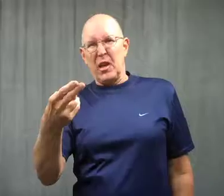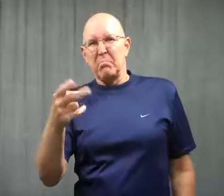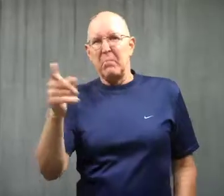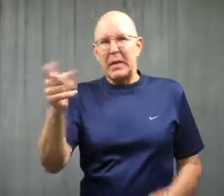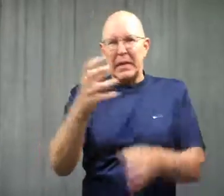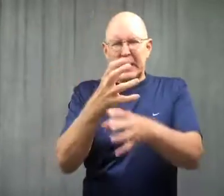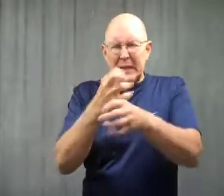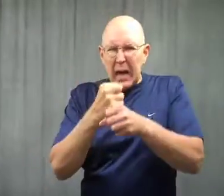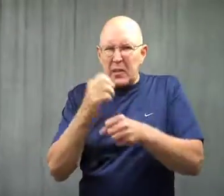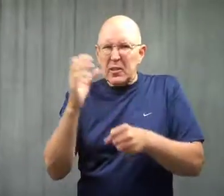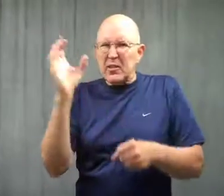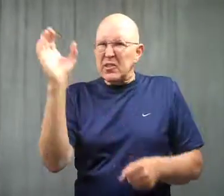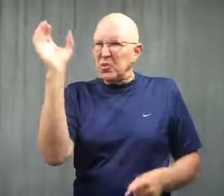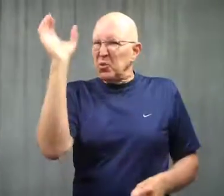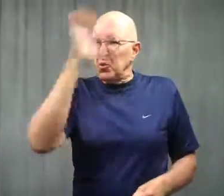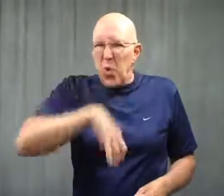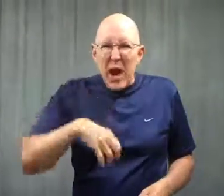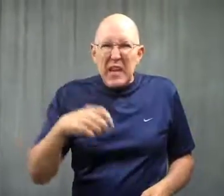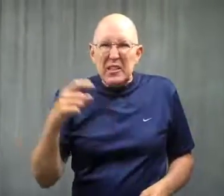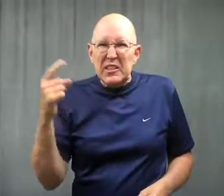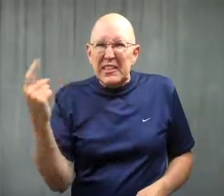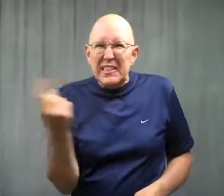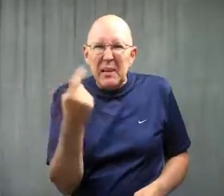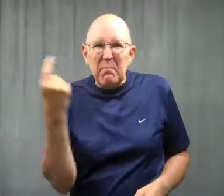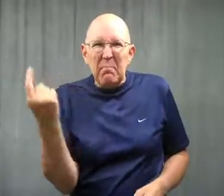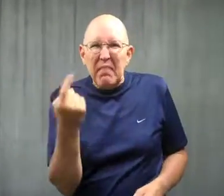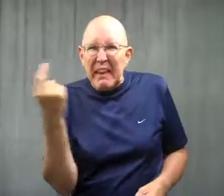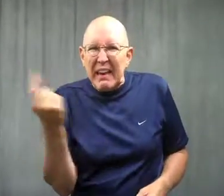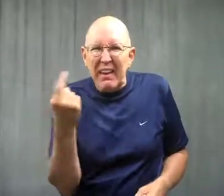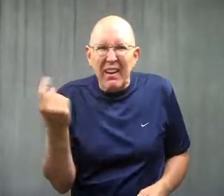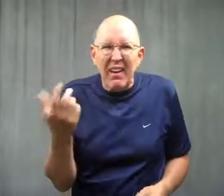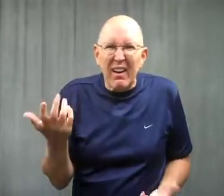got something very odd.